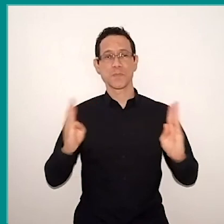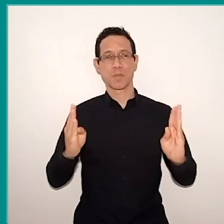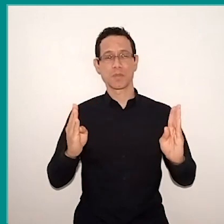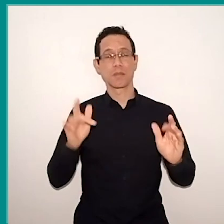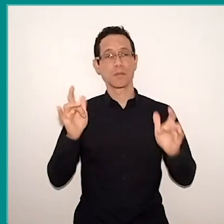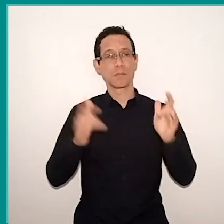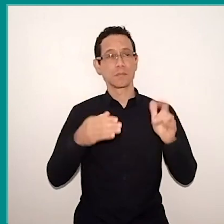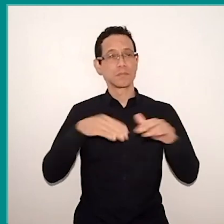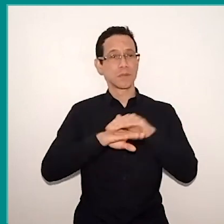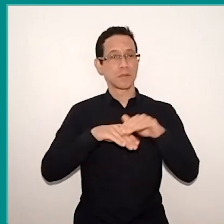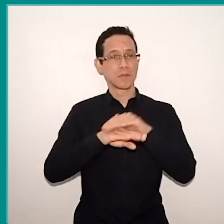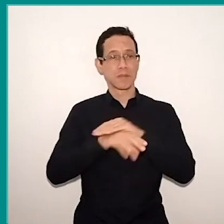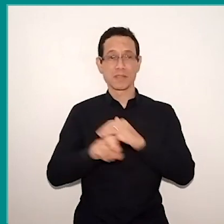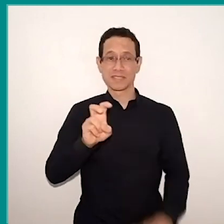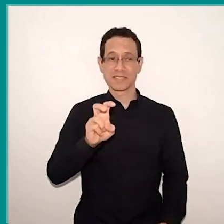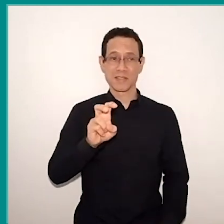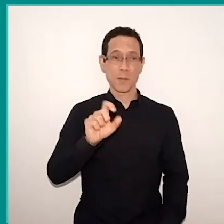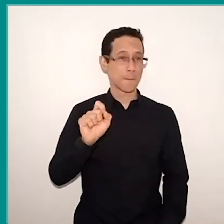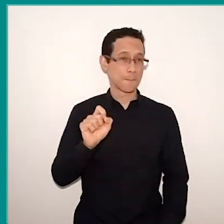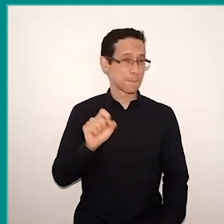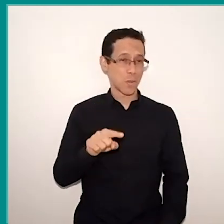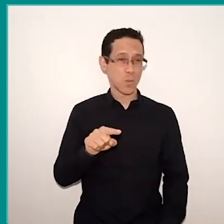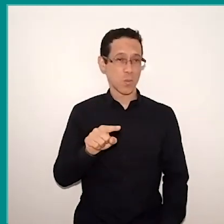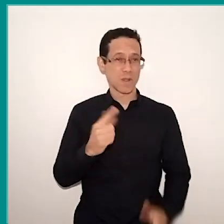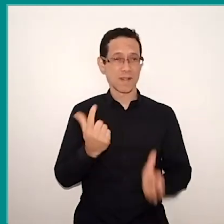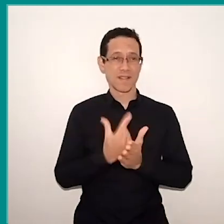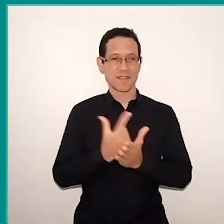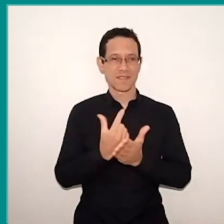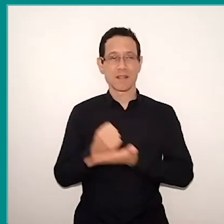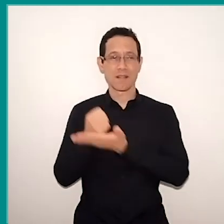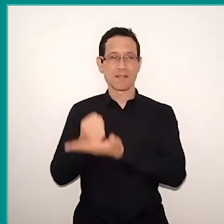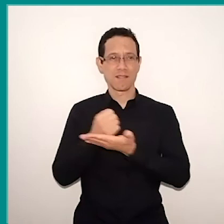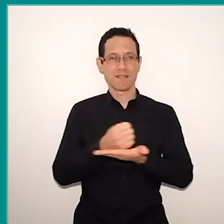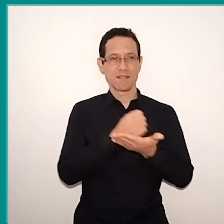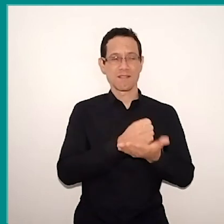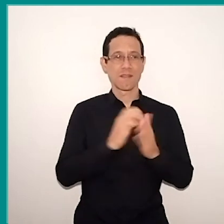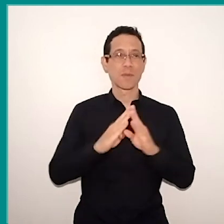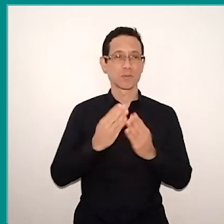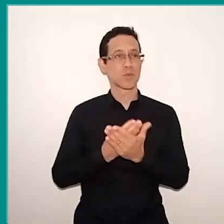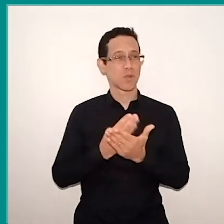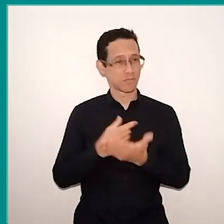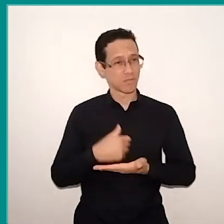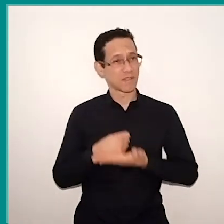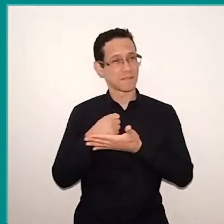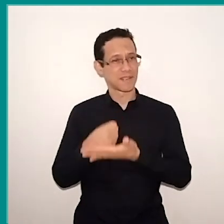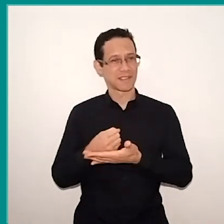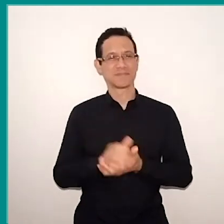and then I take this trailer to the schools. I took this trailer to the school where I teach, and I asked the students get a book,